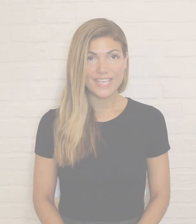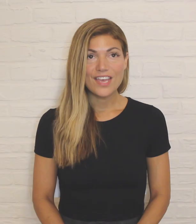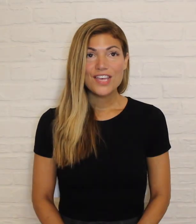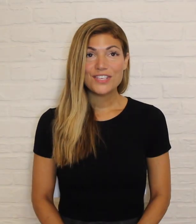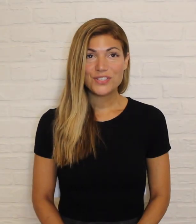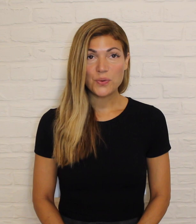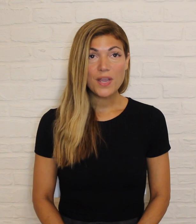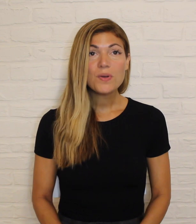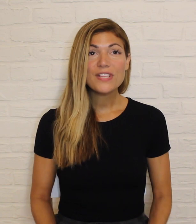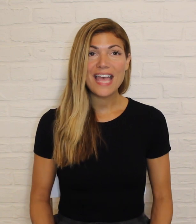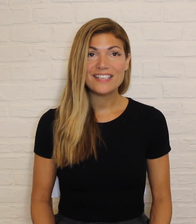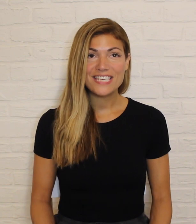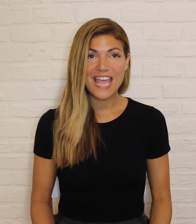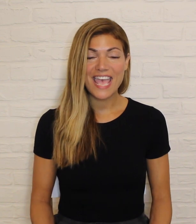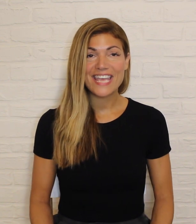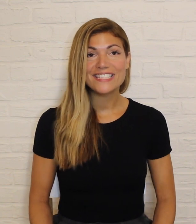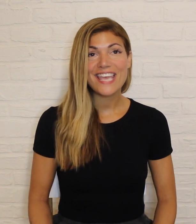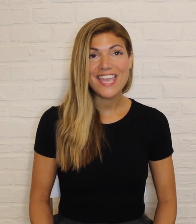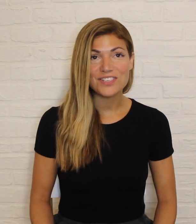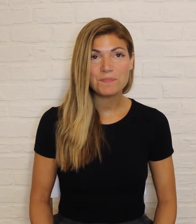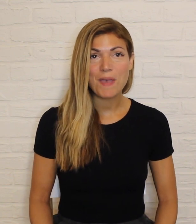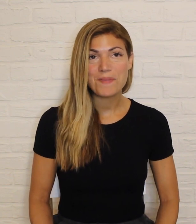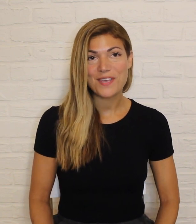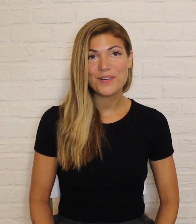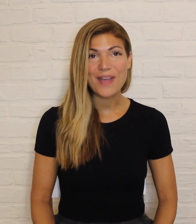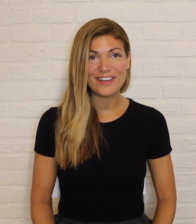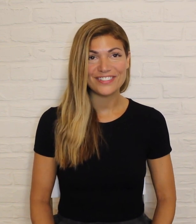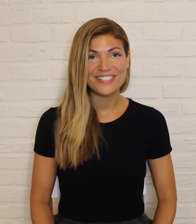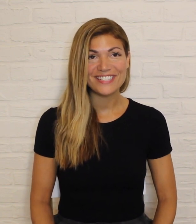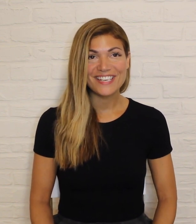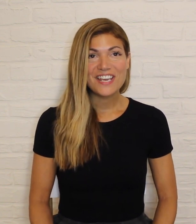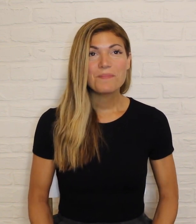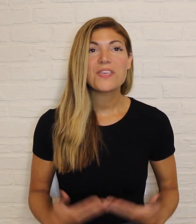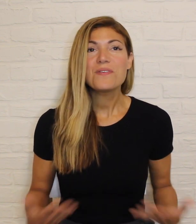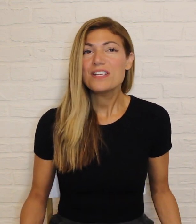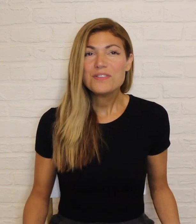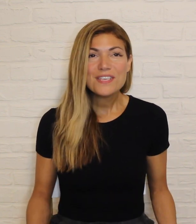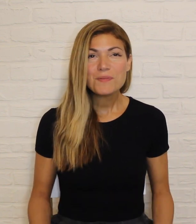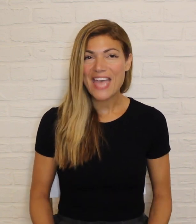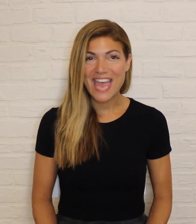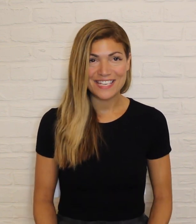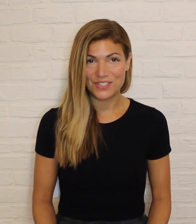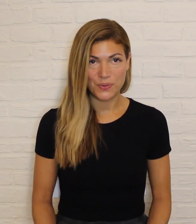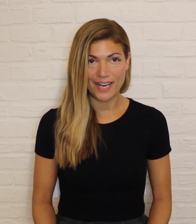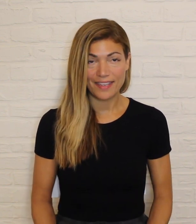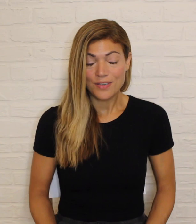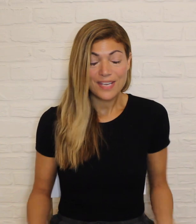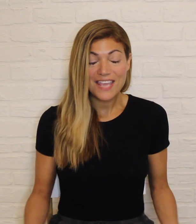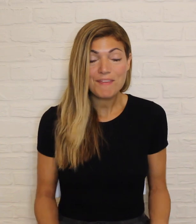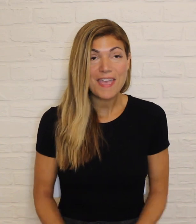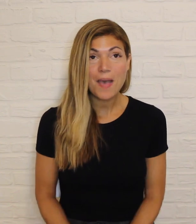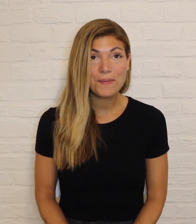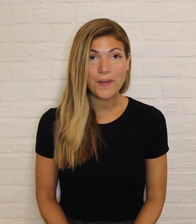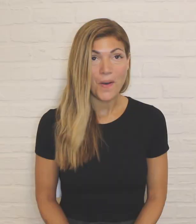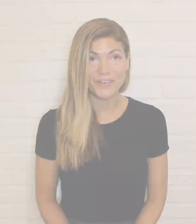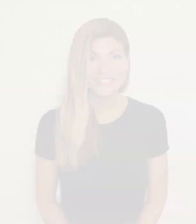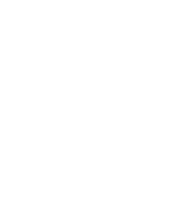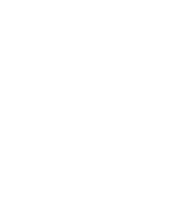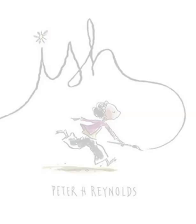The story we'll look at today is "ish" by Peter Reynolds, but you can do this with any story. You can even make up your own.